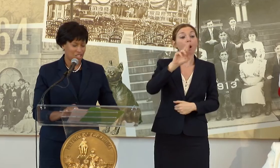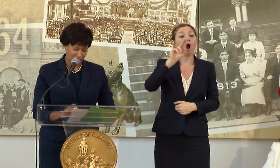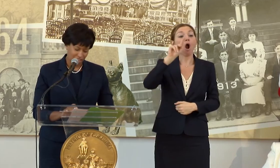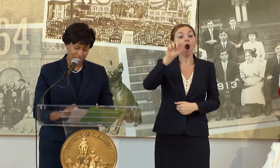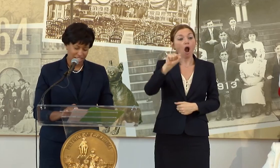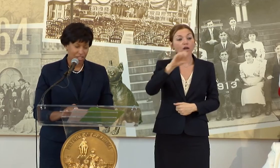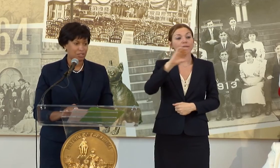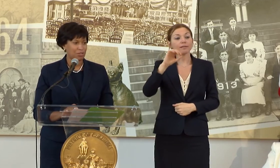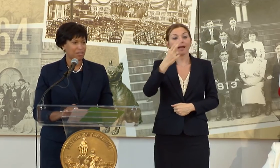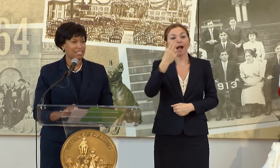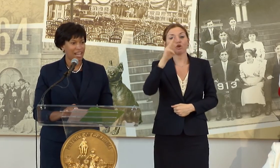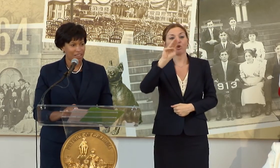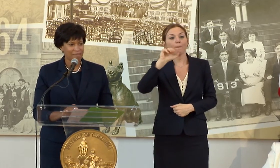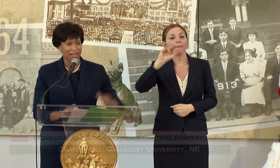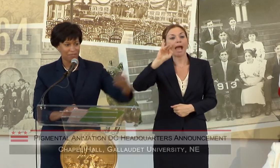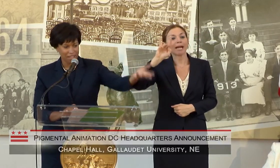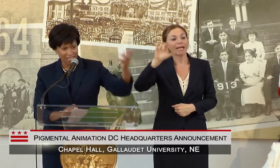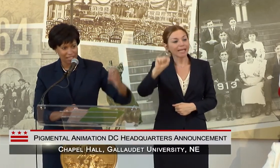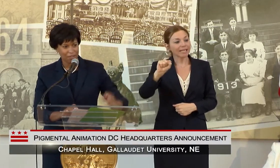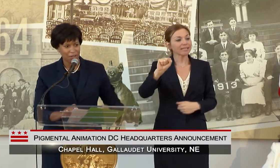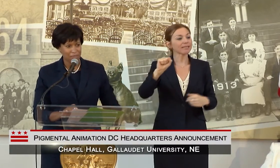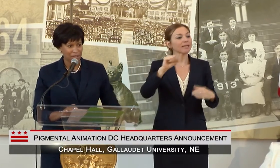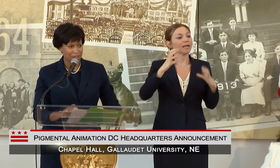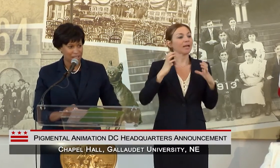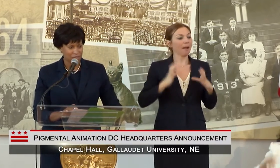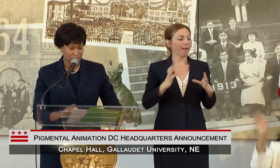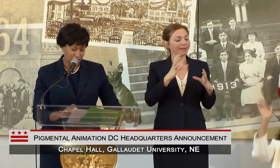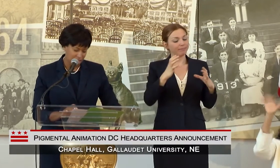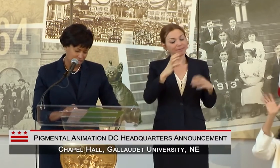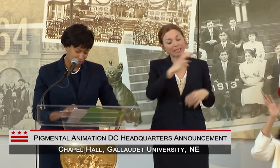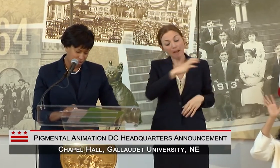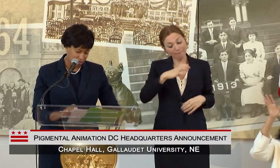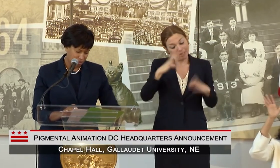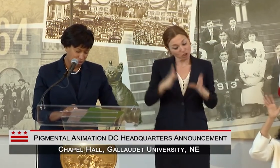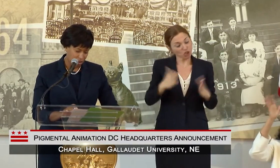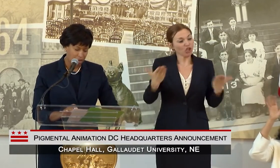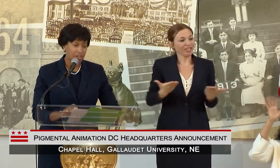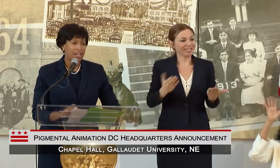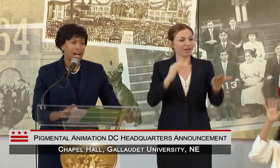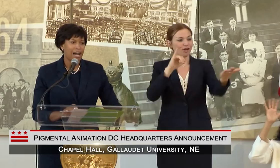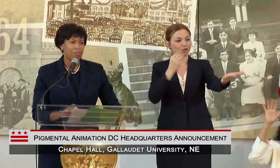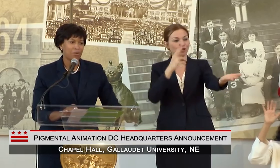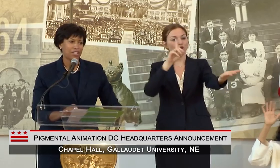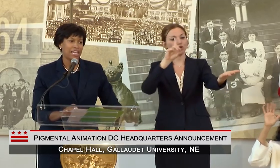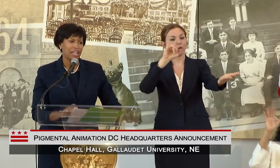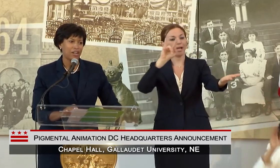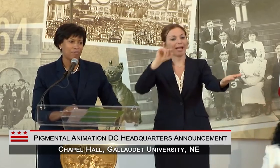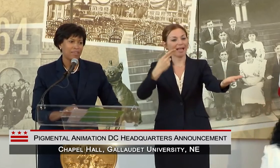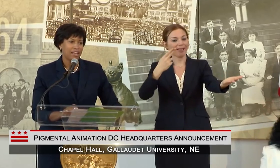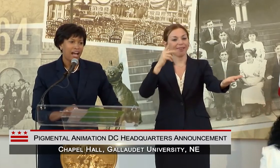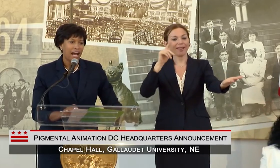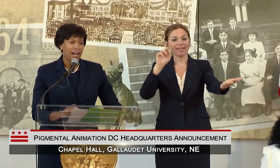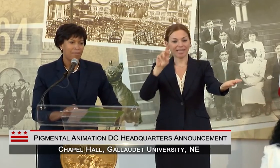CHAIR IS HERE, JUDITH TERRA, MY FRIEND, GIVE HER A ROUND OF APPLAUSE FOR HER WORK HERE.